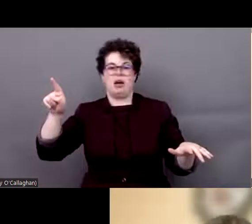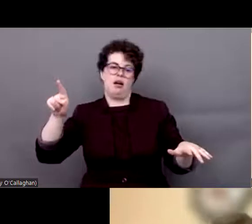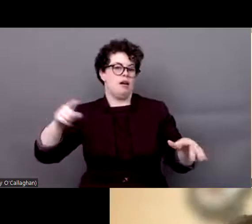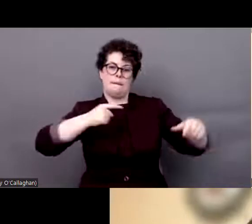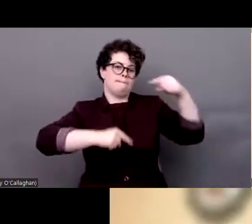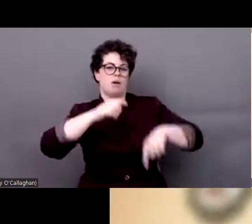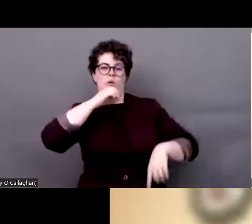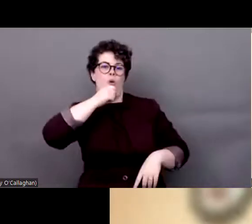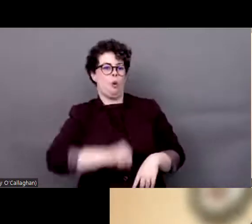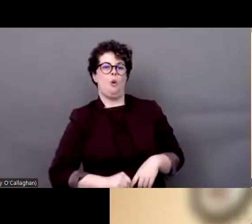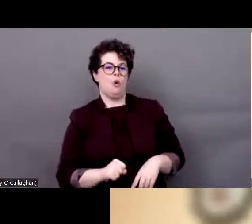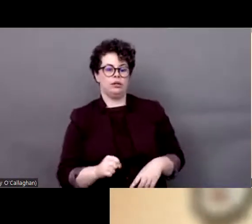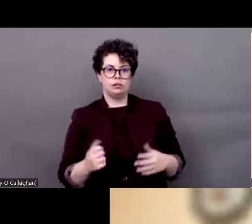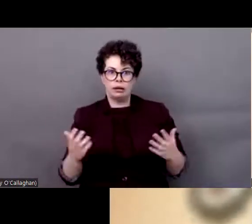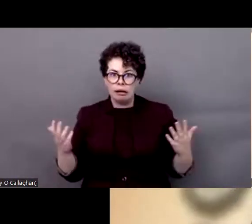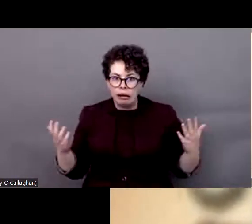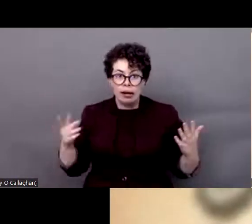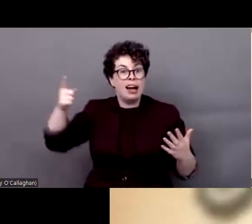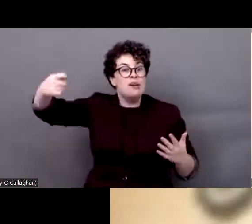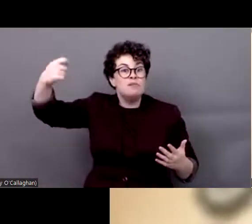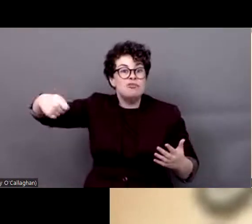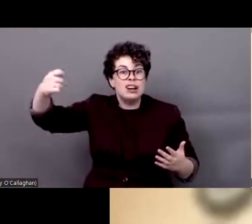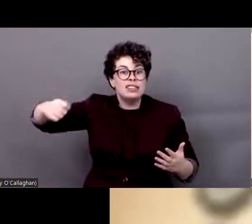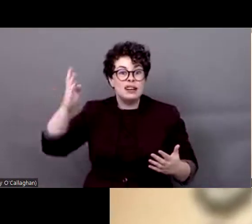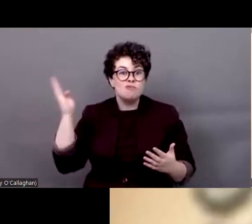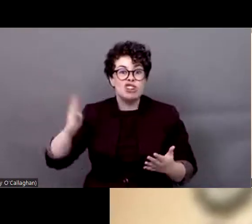the signature of the president. Movements